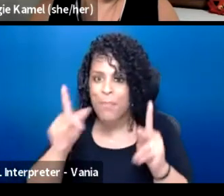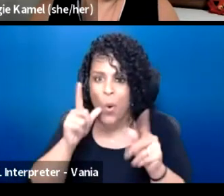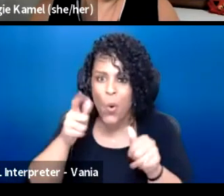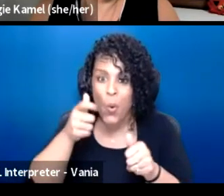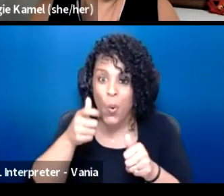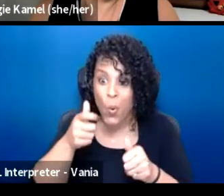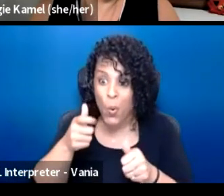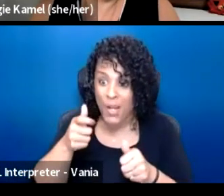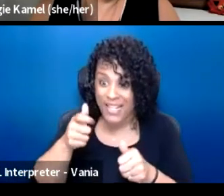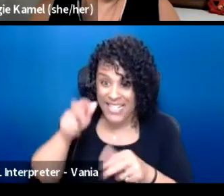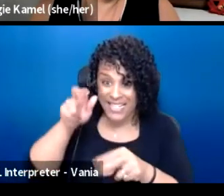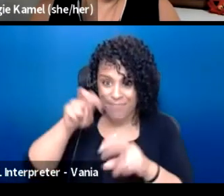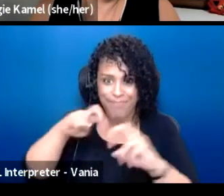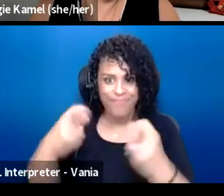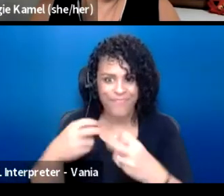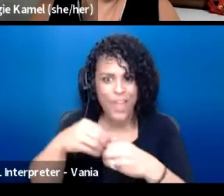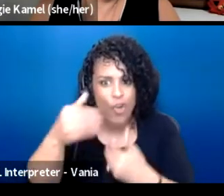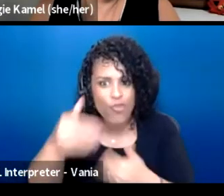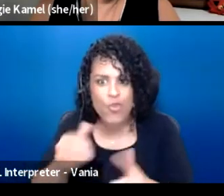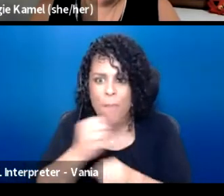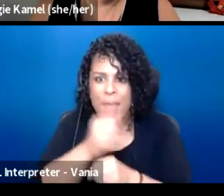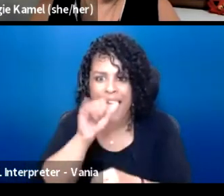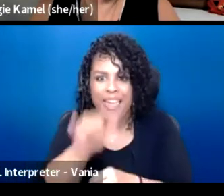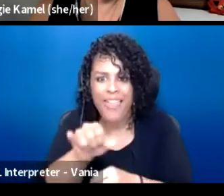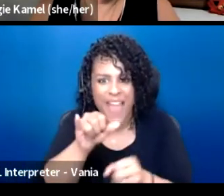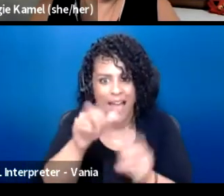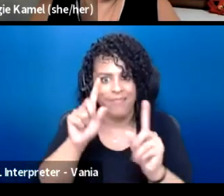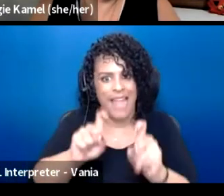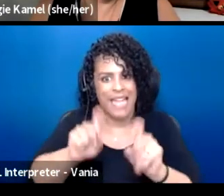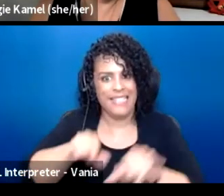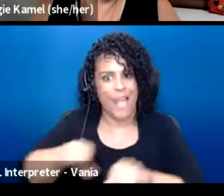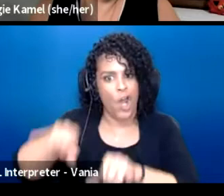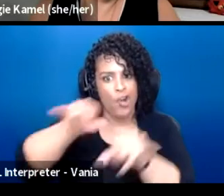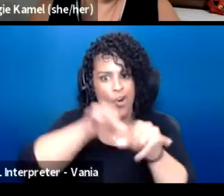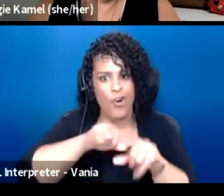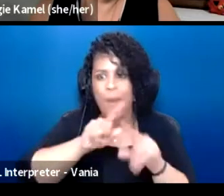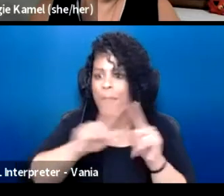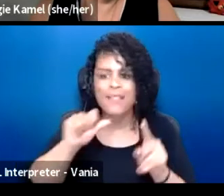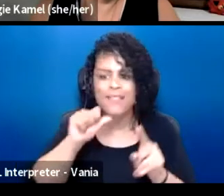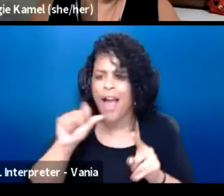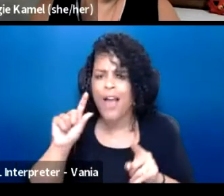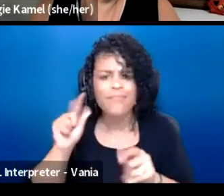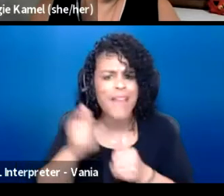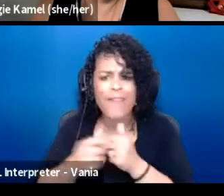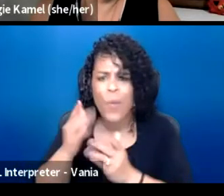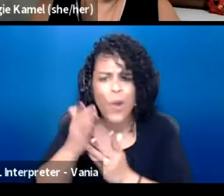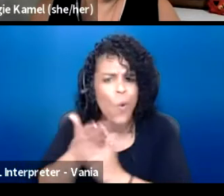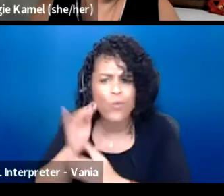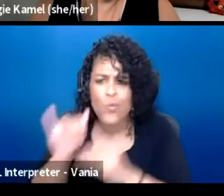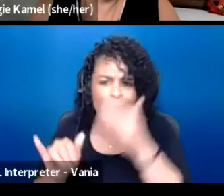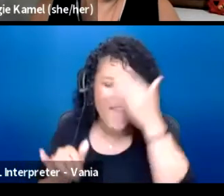making those tests standard. But not everybody goes through that, not everybody will make it.